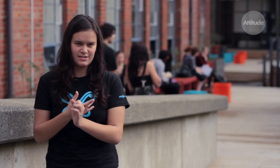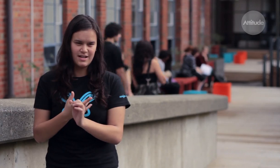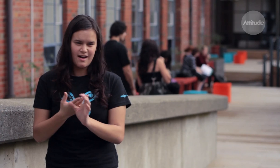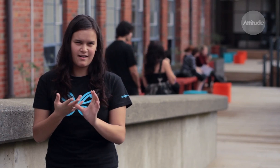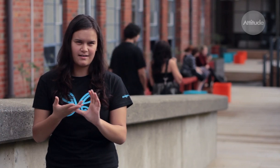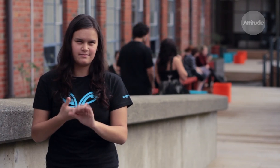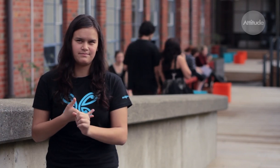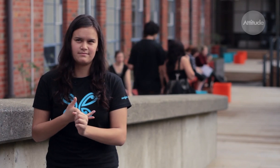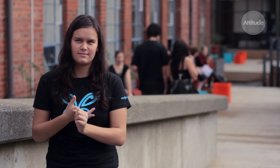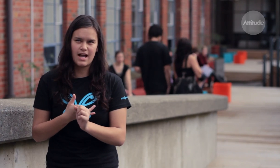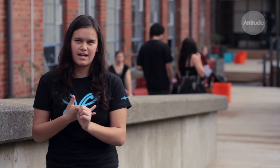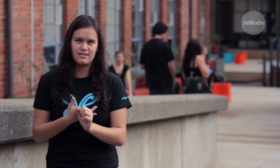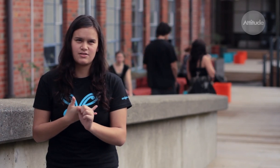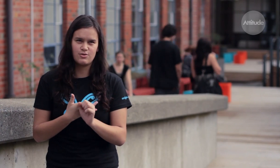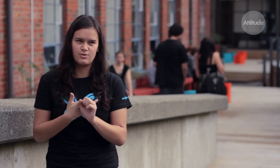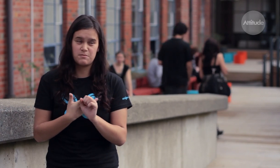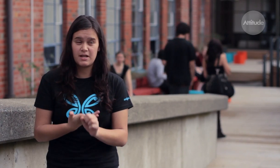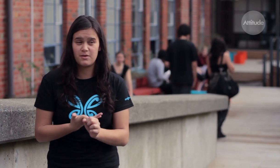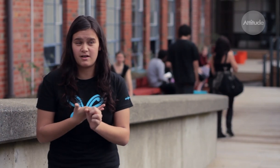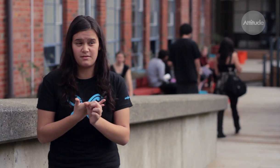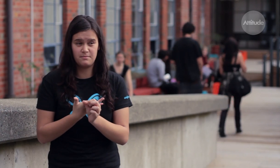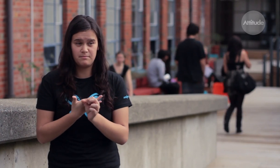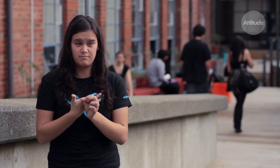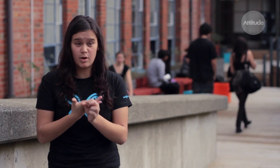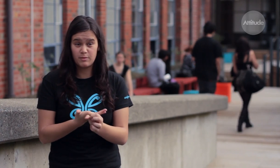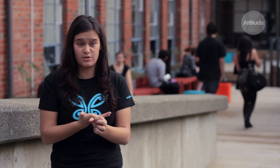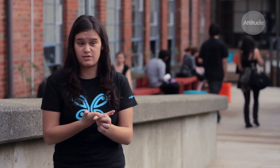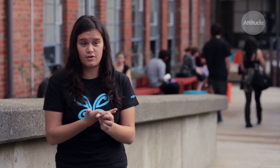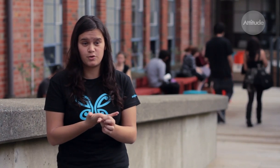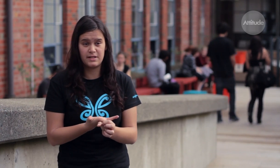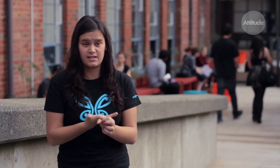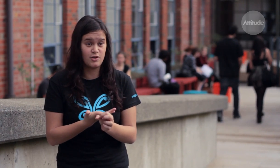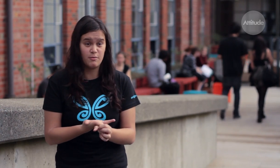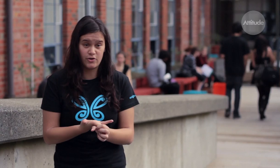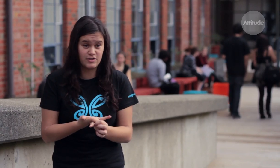us know English. To speak with a Maori person you don’t normally need to know Maori because